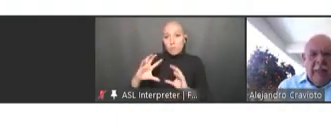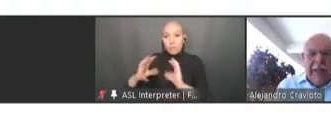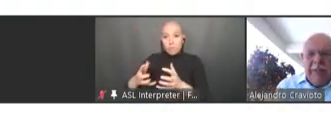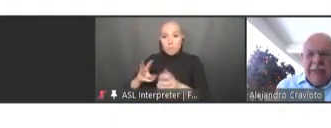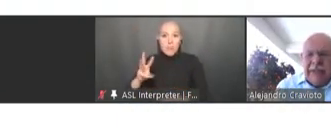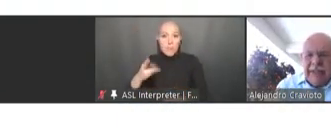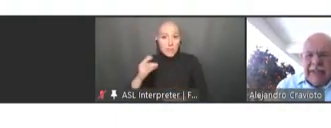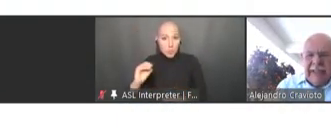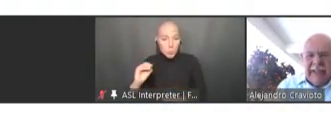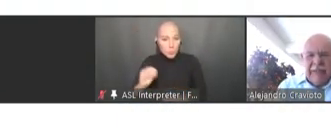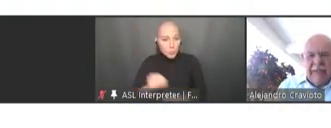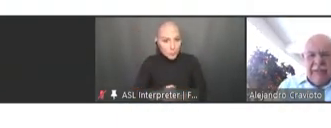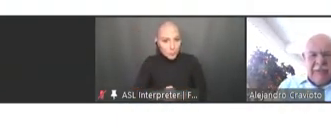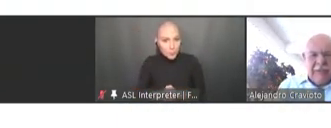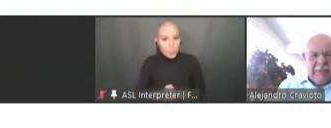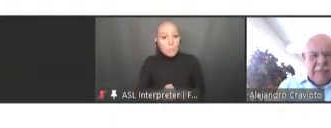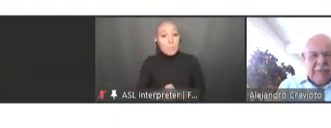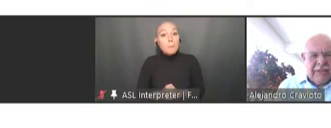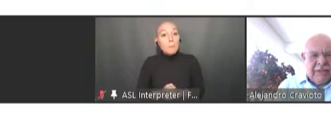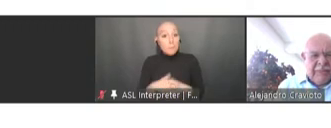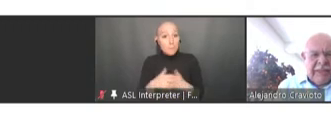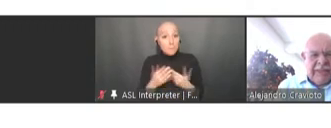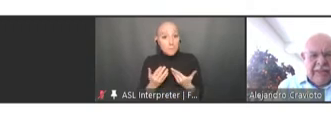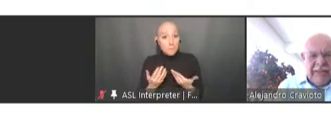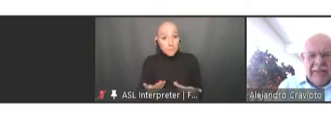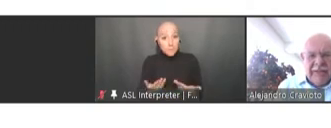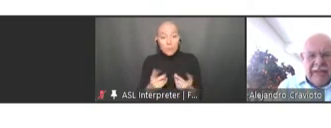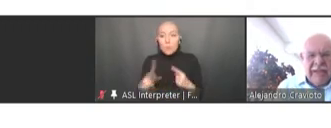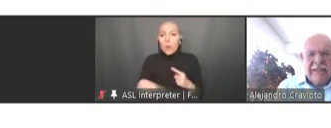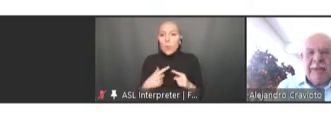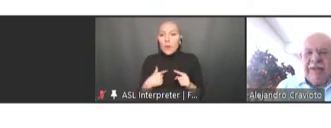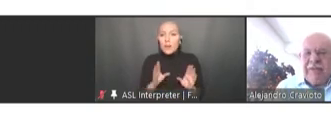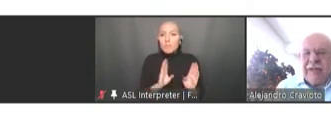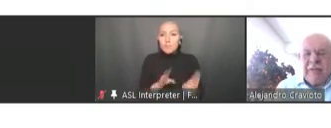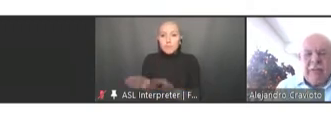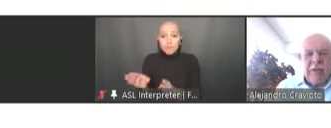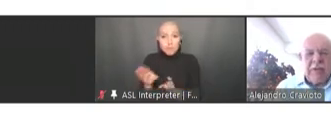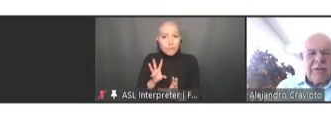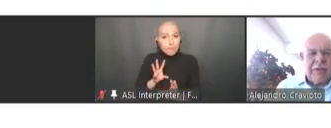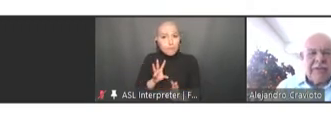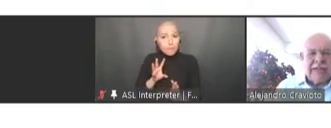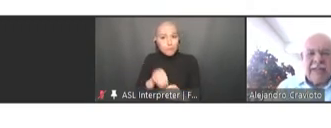When I was getting ready to participate in here, I have my friend, Walt Orenstein,